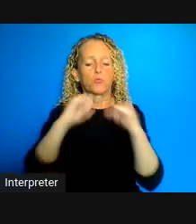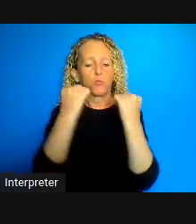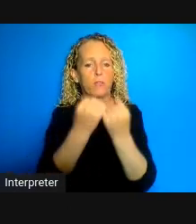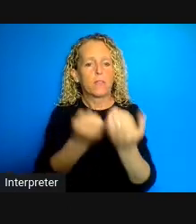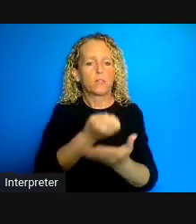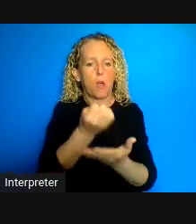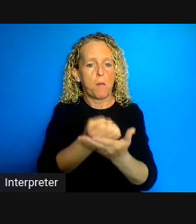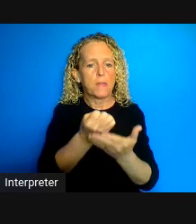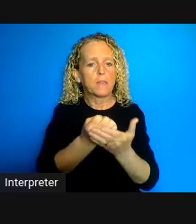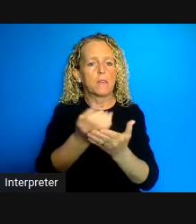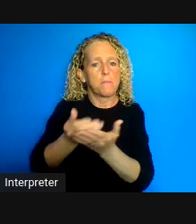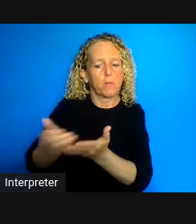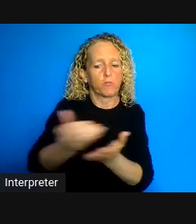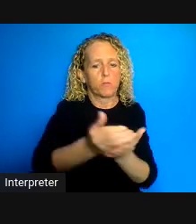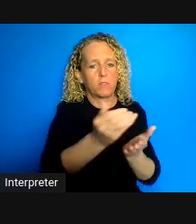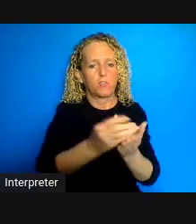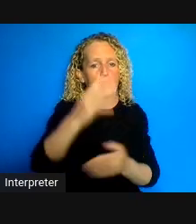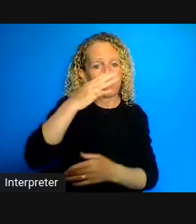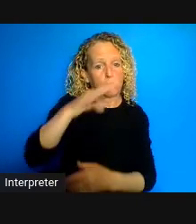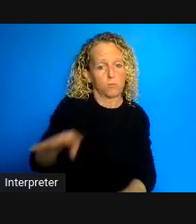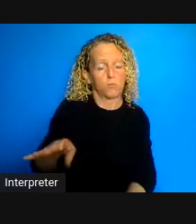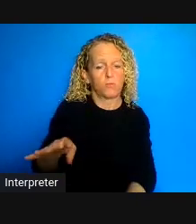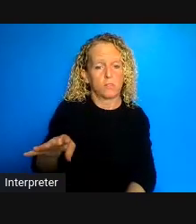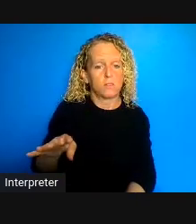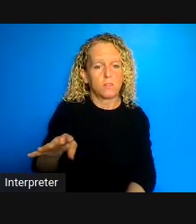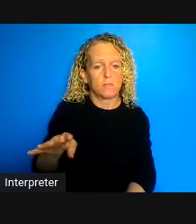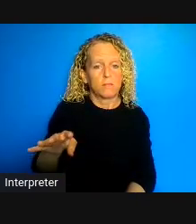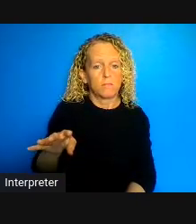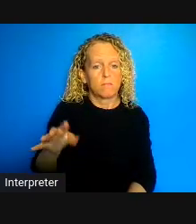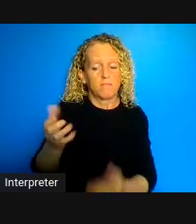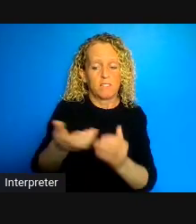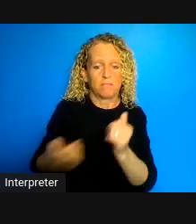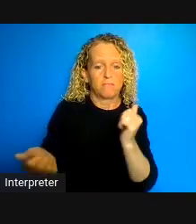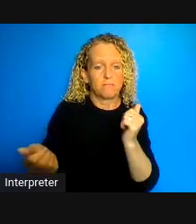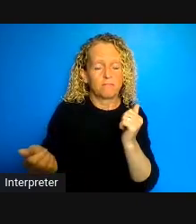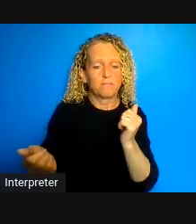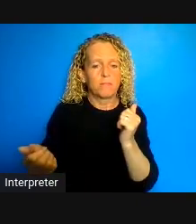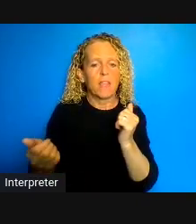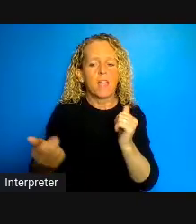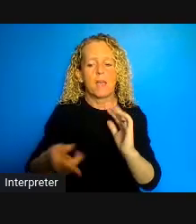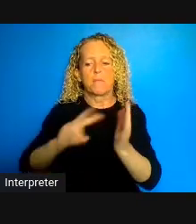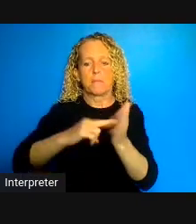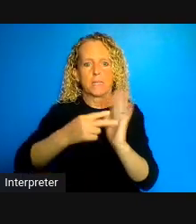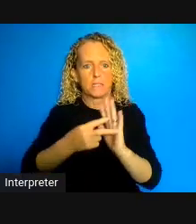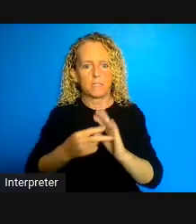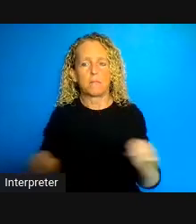exclusion are structurally more vulnerable to a pandemic like the one